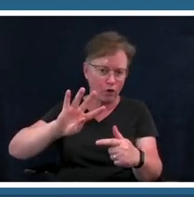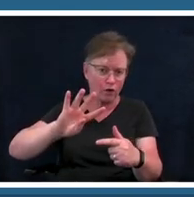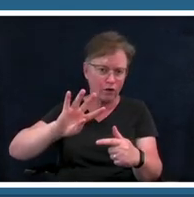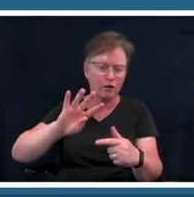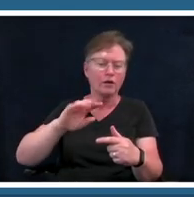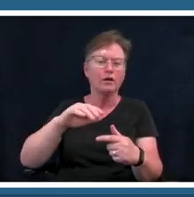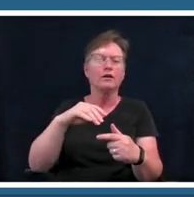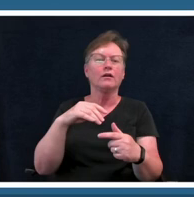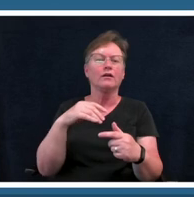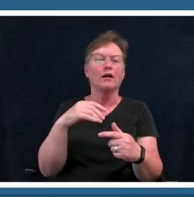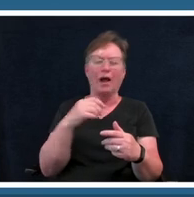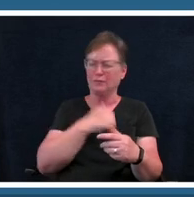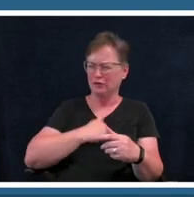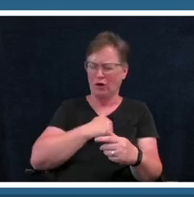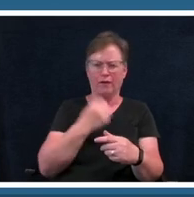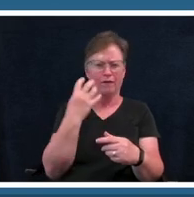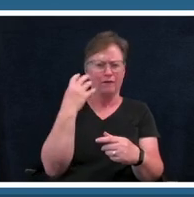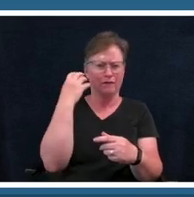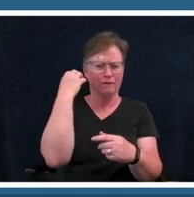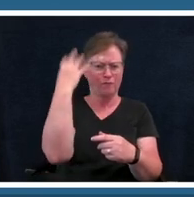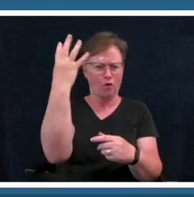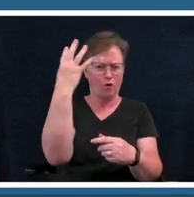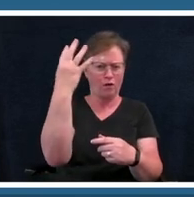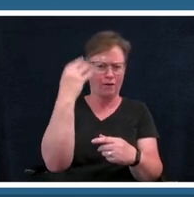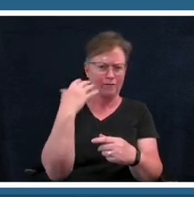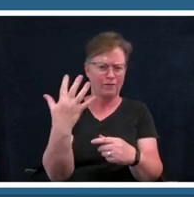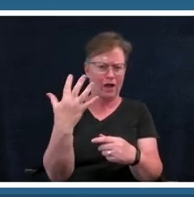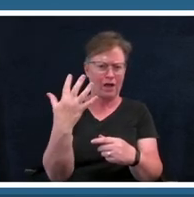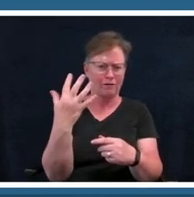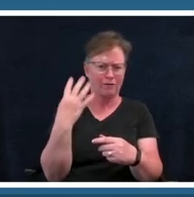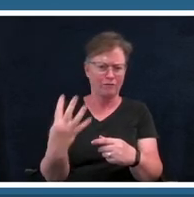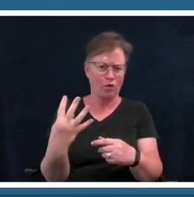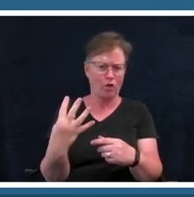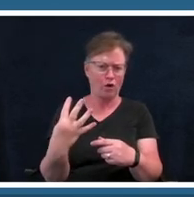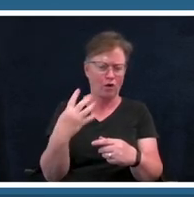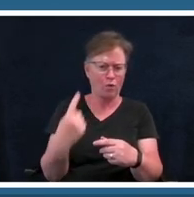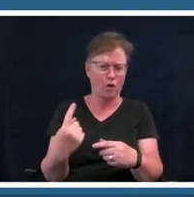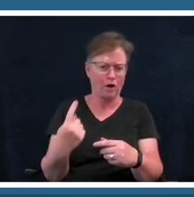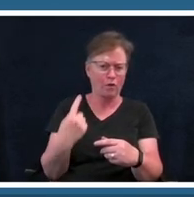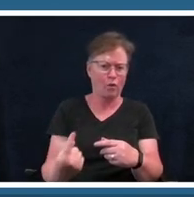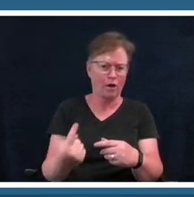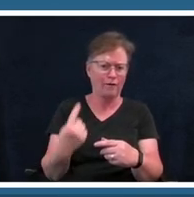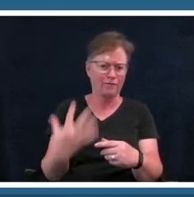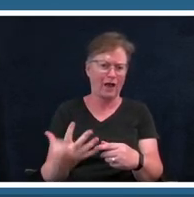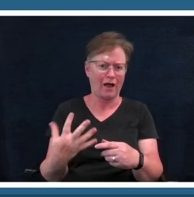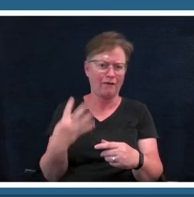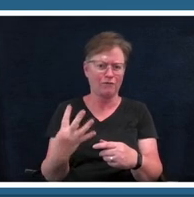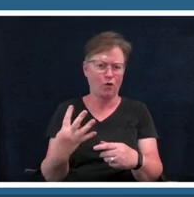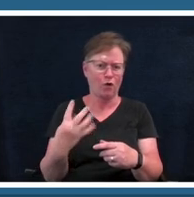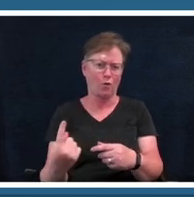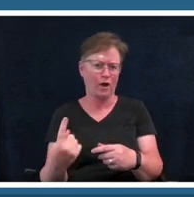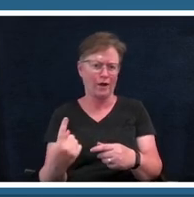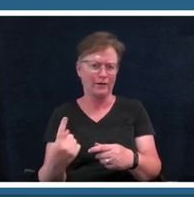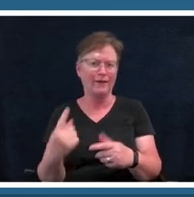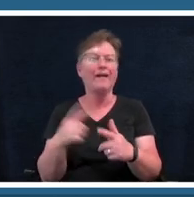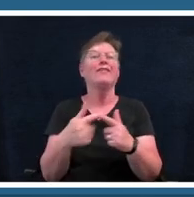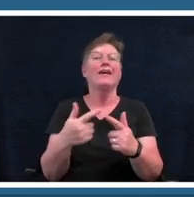the four chord the five chord the four chord the one the one the five four the